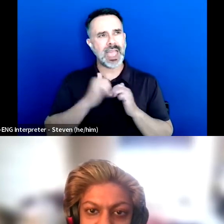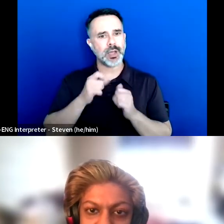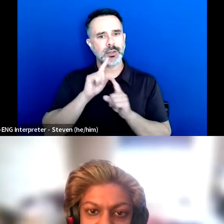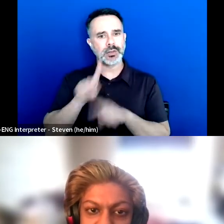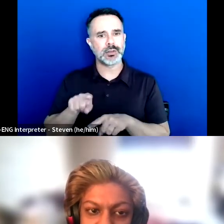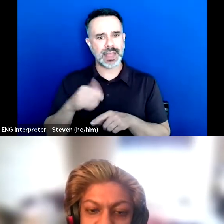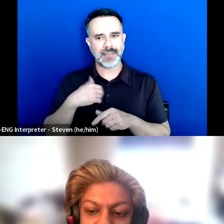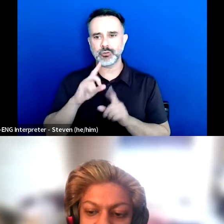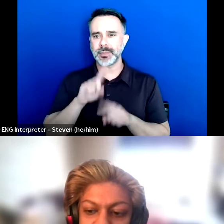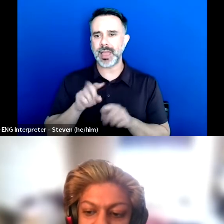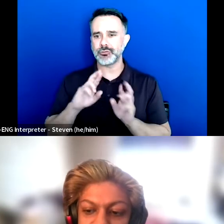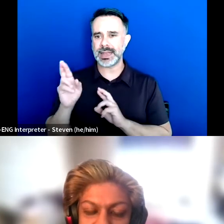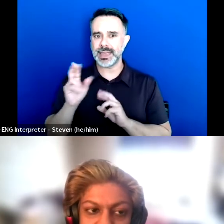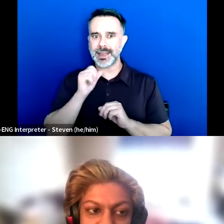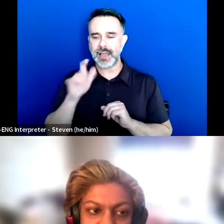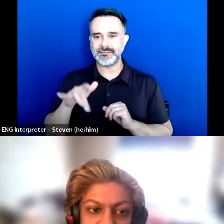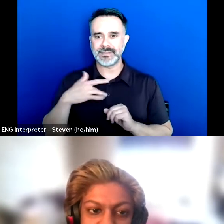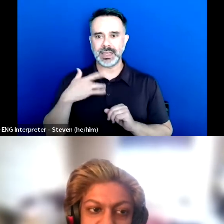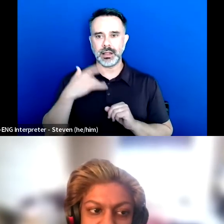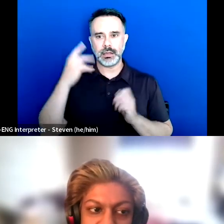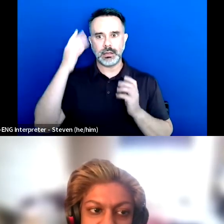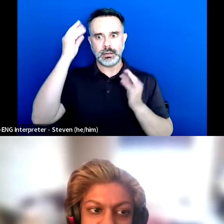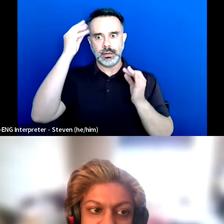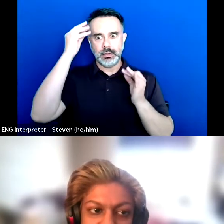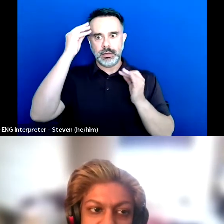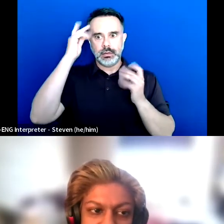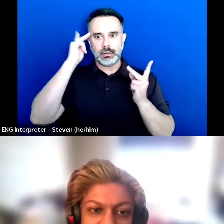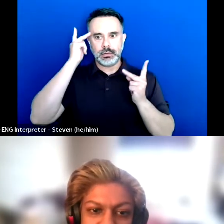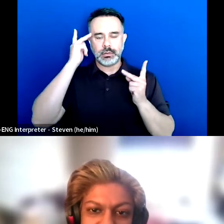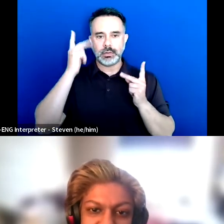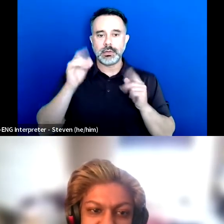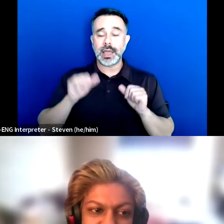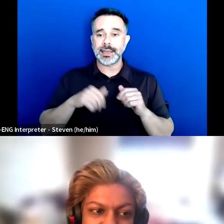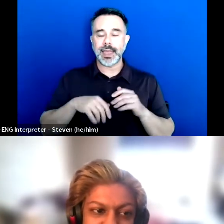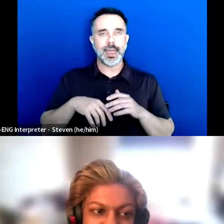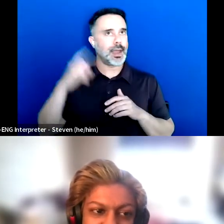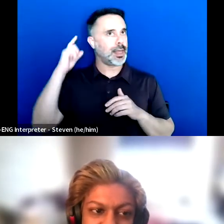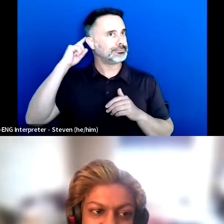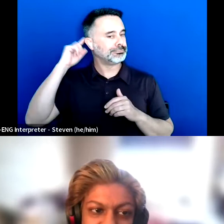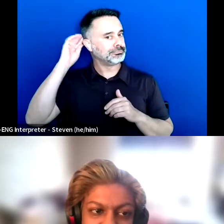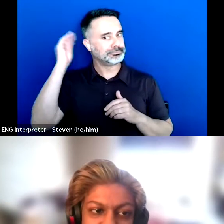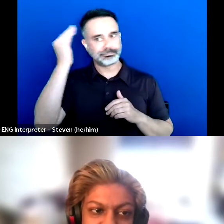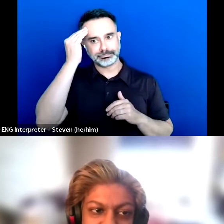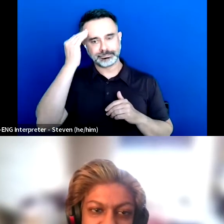so that I don't need to feel worried, and that I can kind of get that out of my toolbox and say this in that situation.